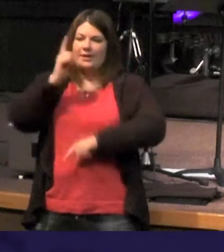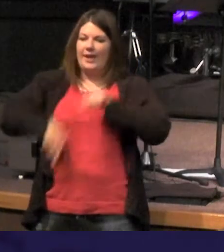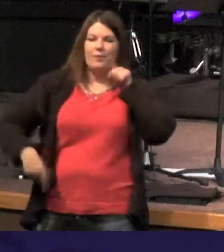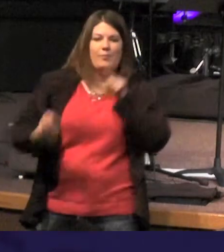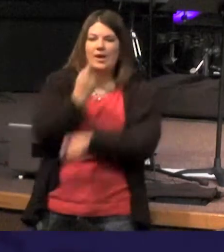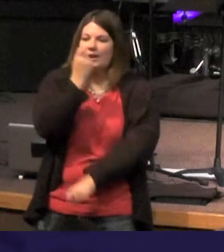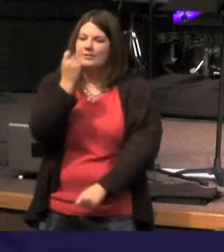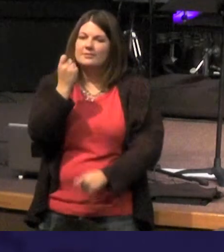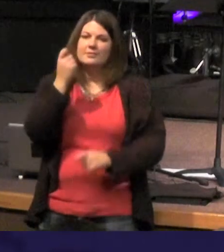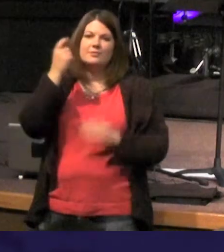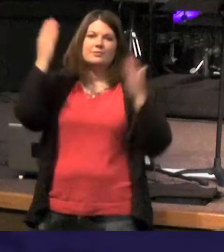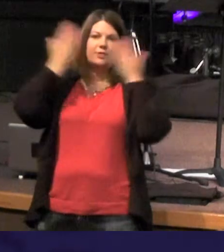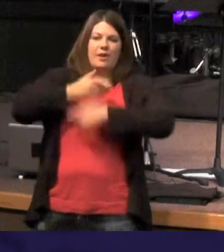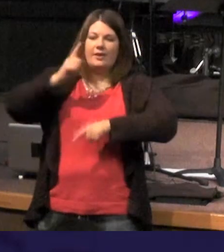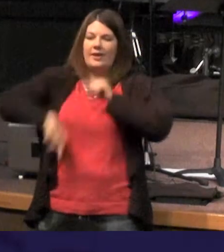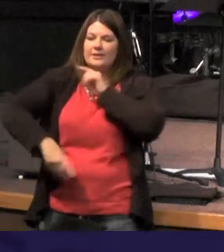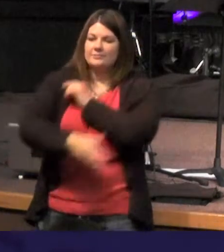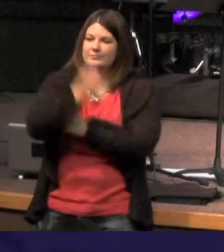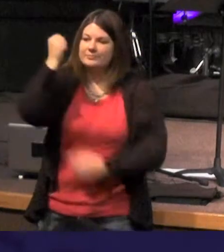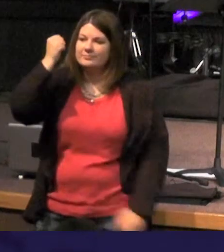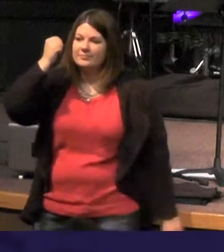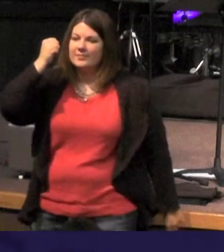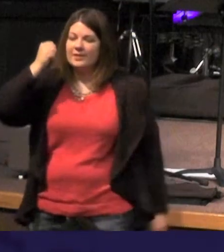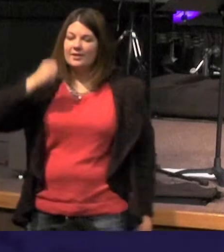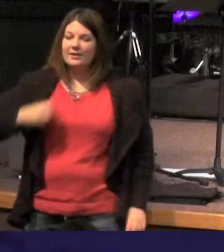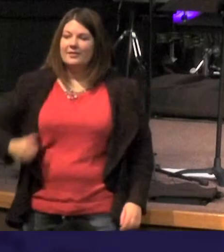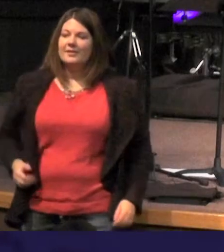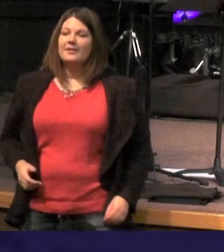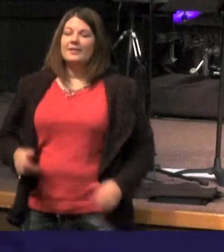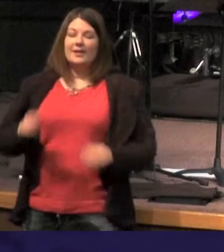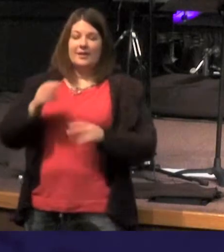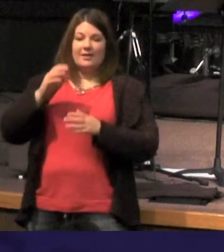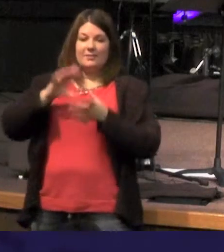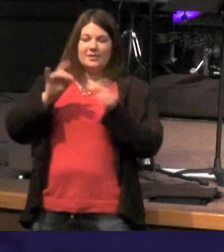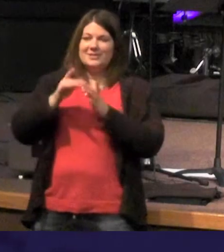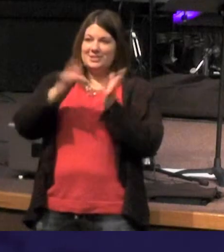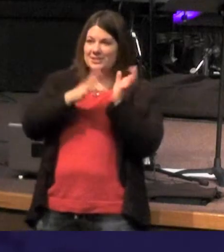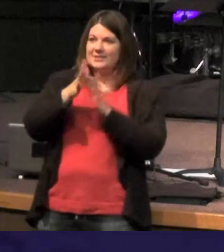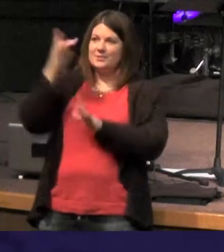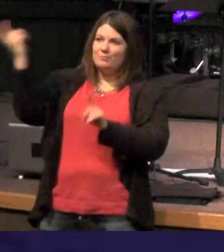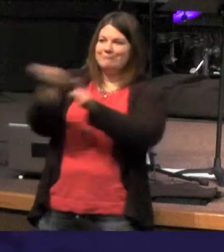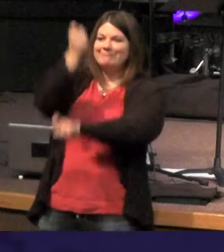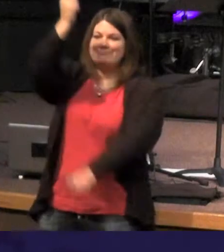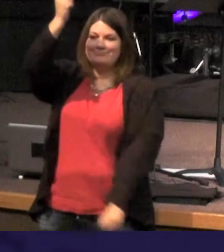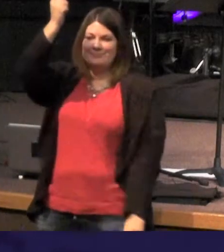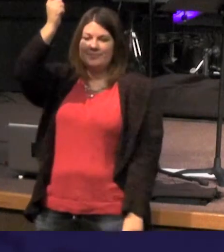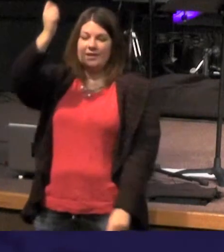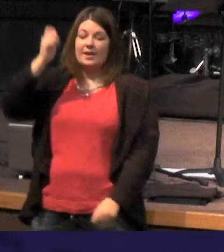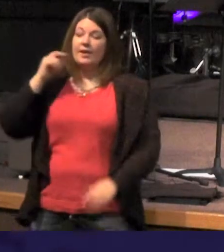the darkness can't seize it in fact here's the message Jesus Christ has been victorious and although we live in a dark world